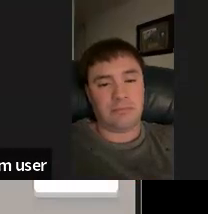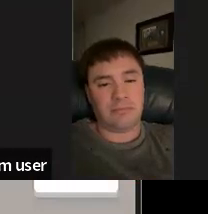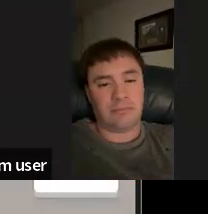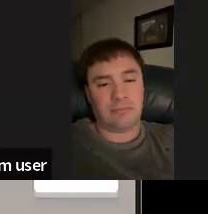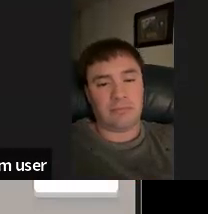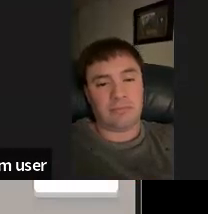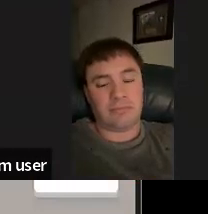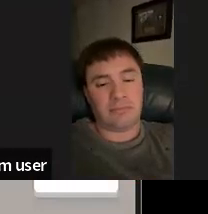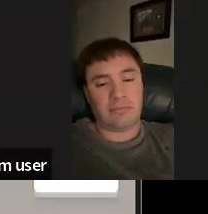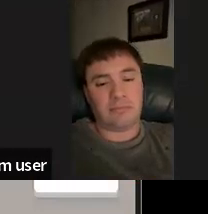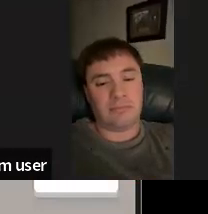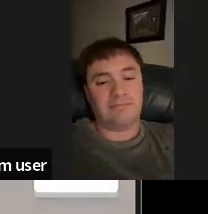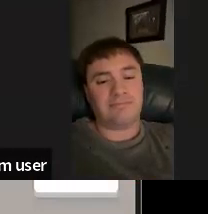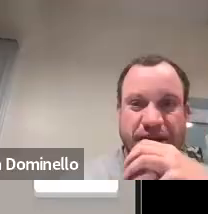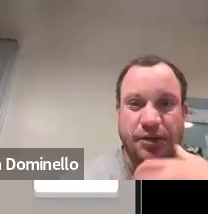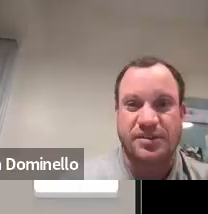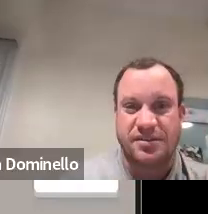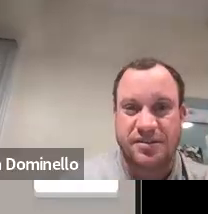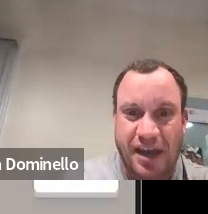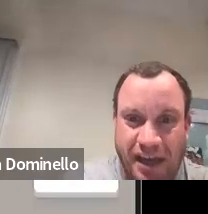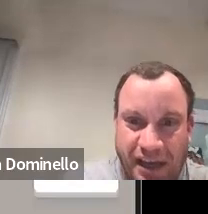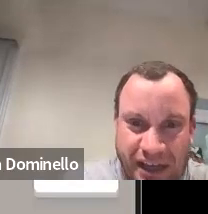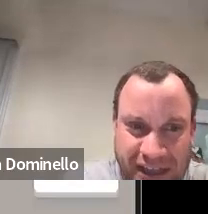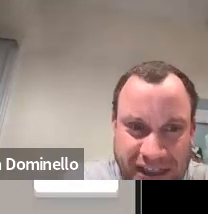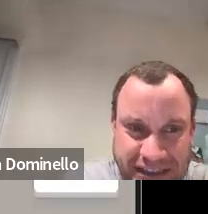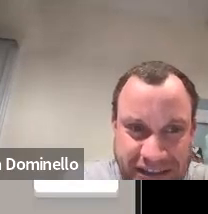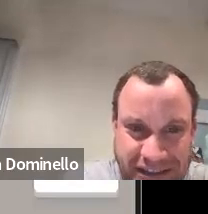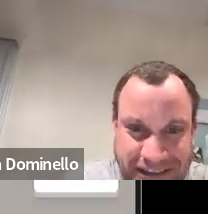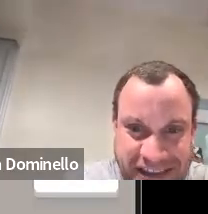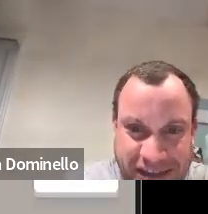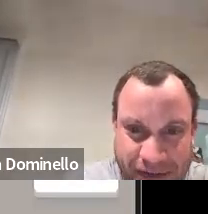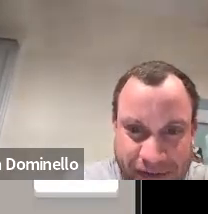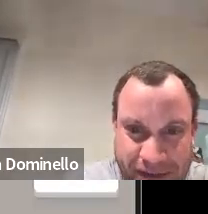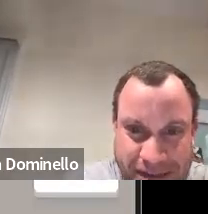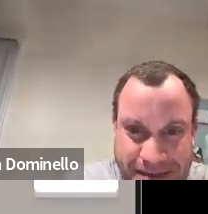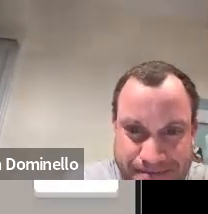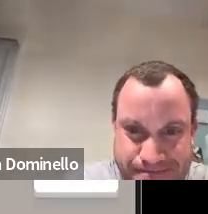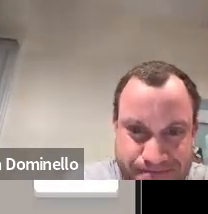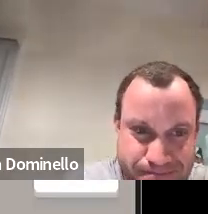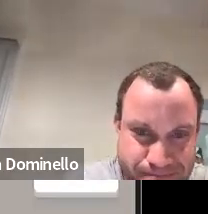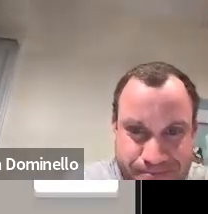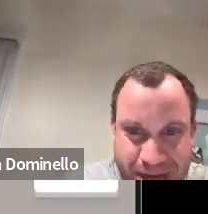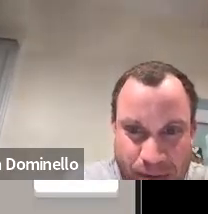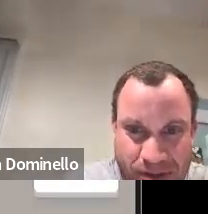: This president signed the Americans with Disabilities Act into law. Barack Obama, George HW Bush, Jimmy Carter, or Abraham Lincoln.